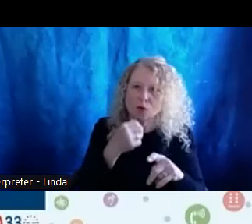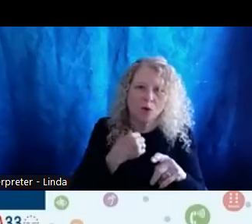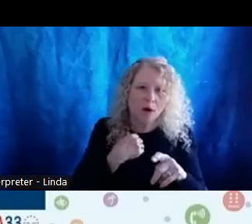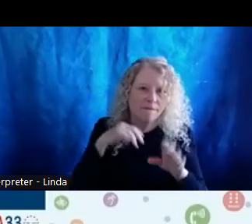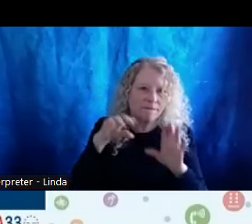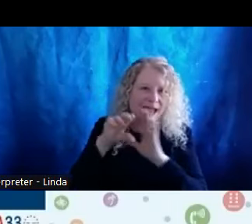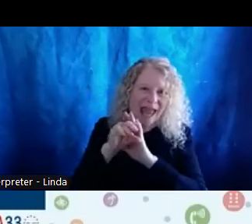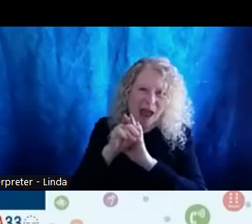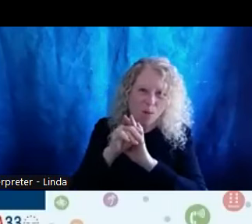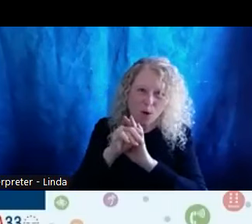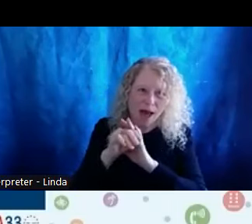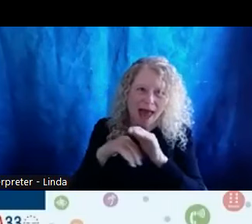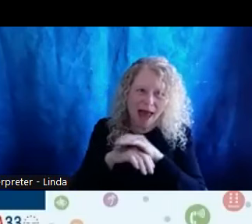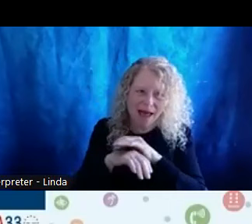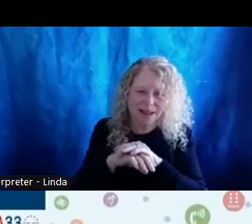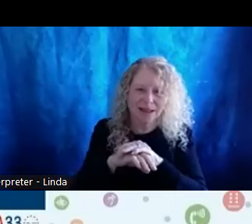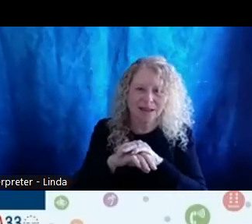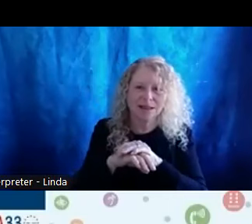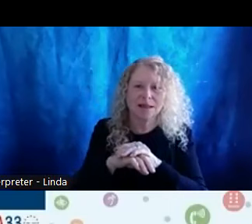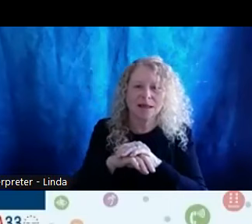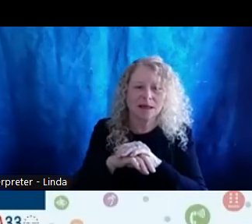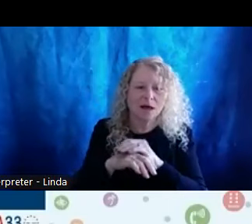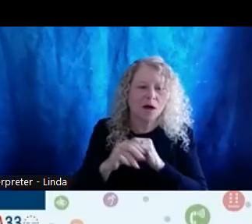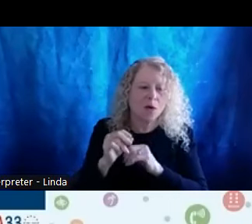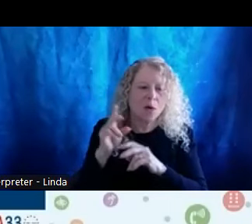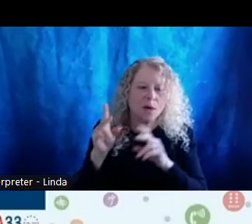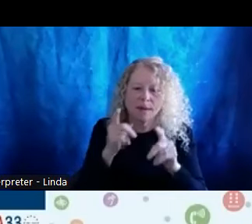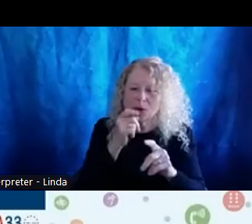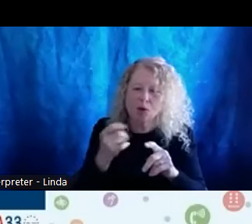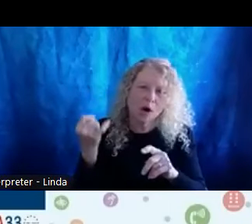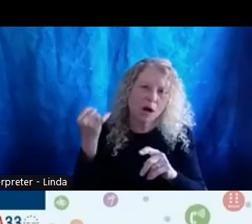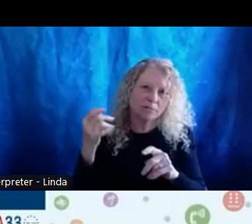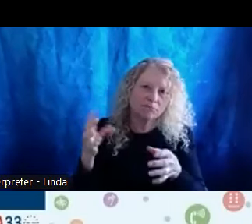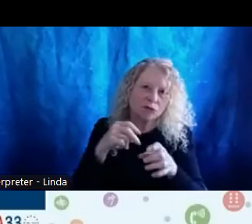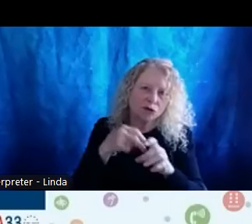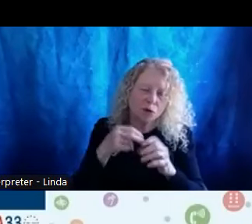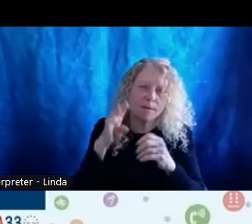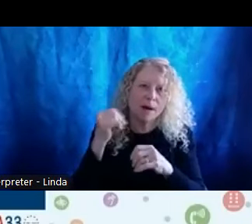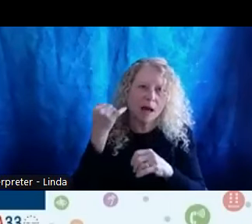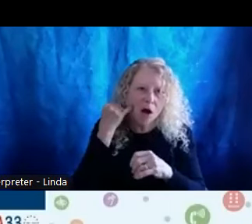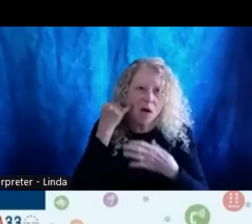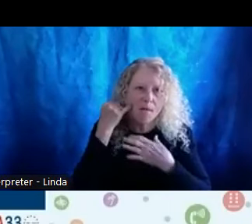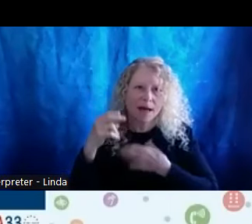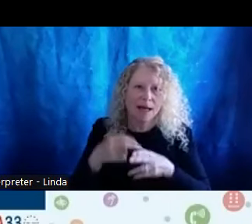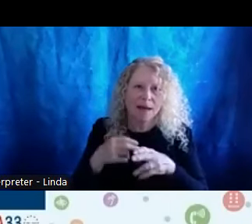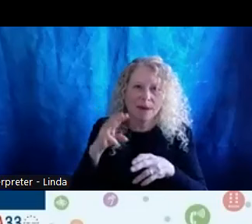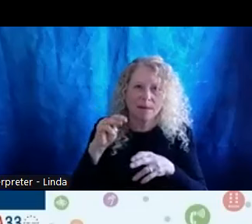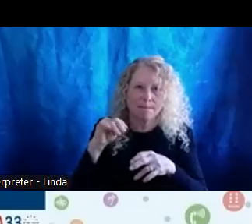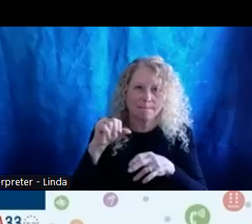So for folks that are joining us on the call. So my name is again is Missy, my pronouns are she and her,